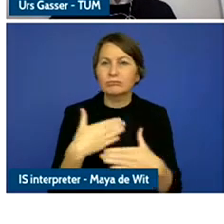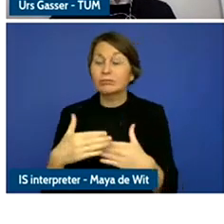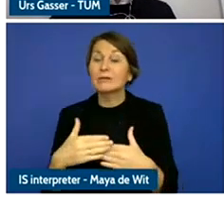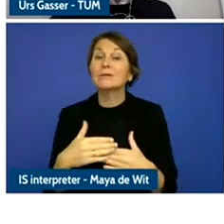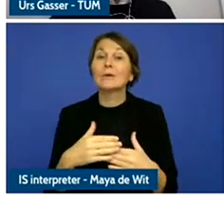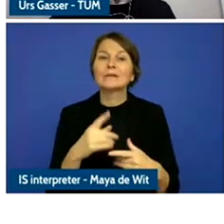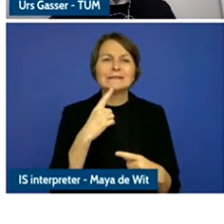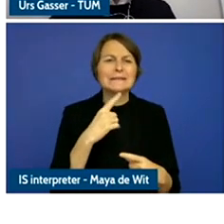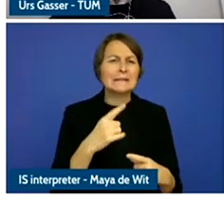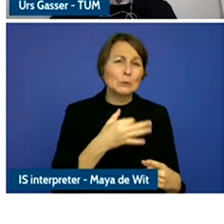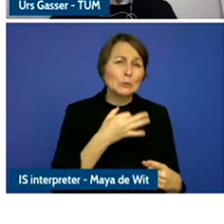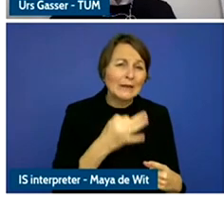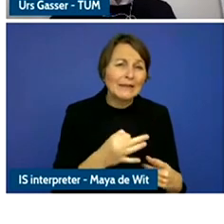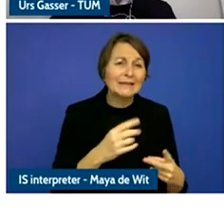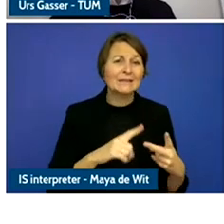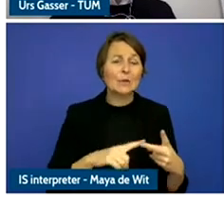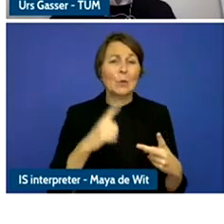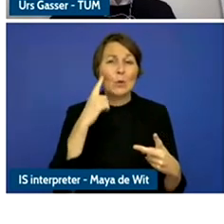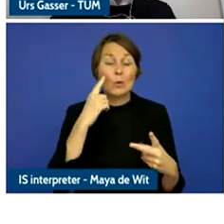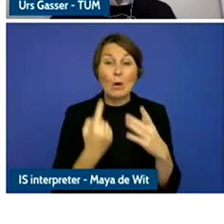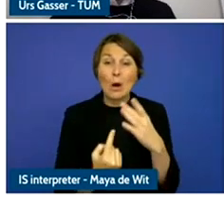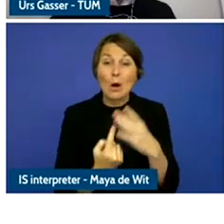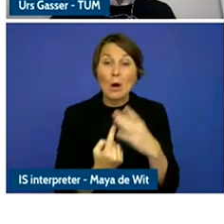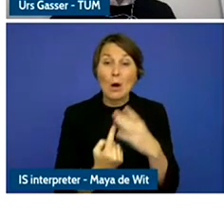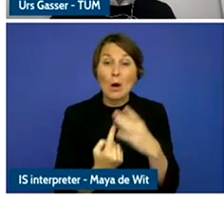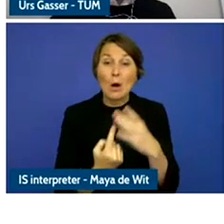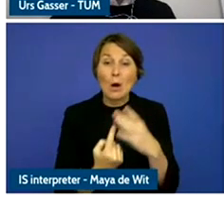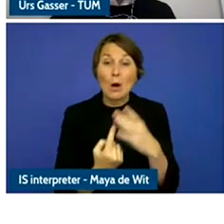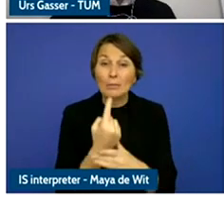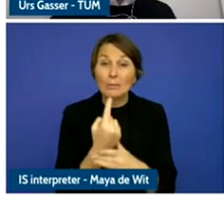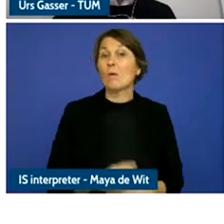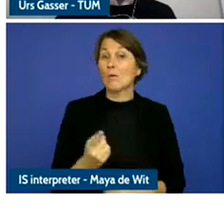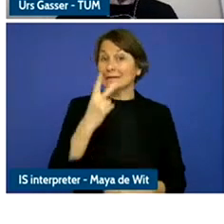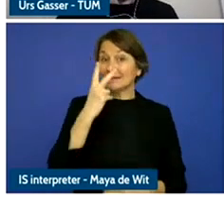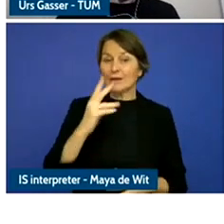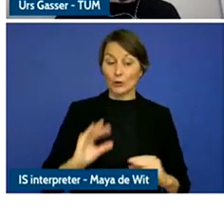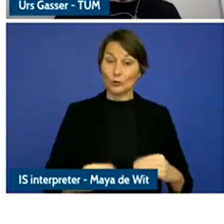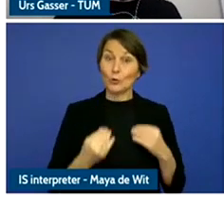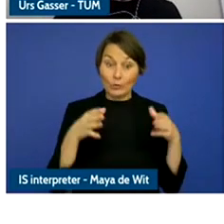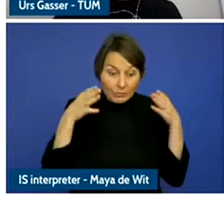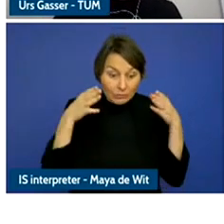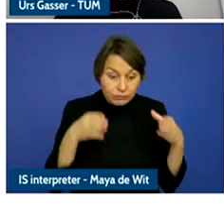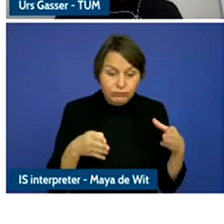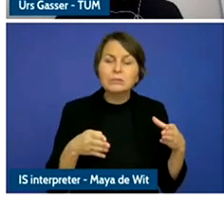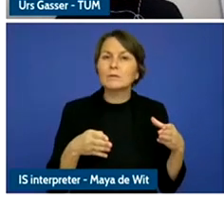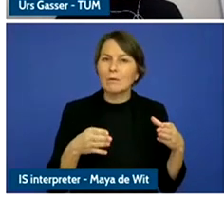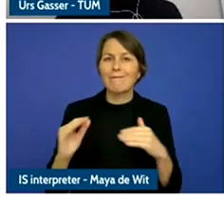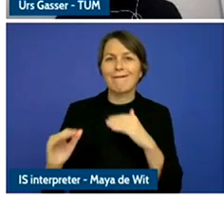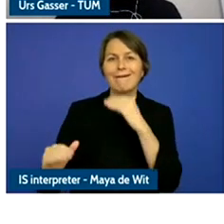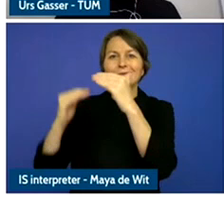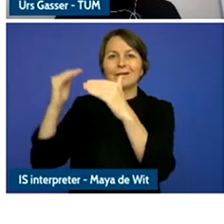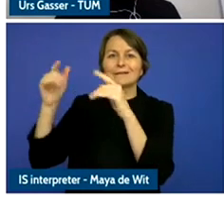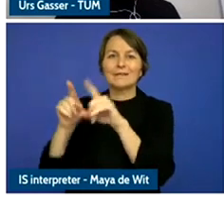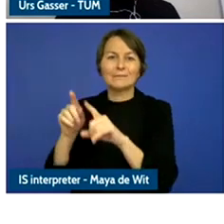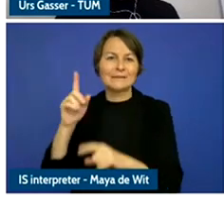young people but also adults also experience.